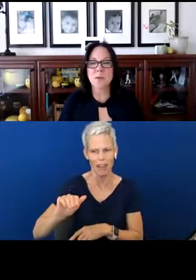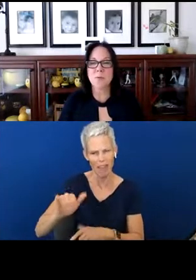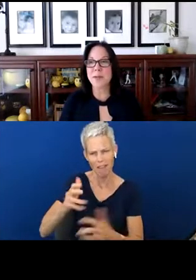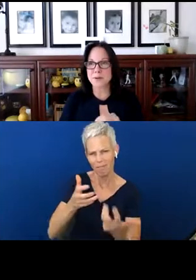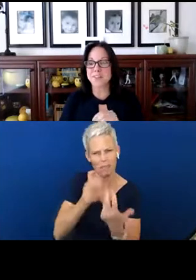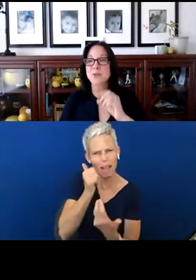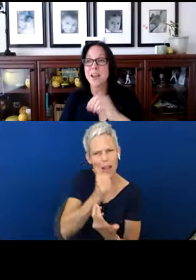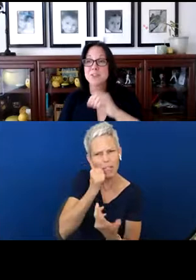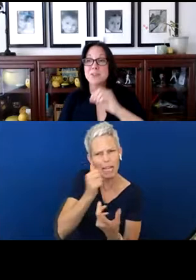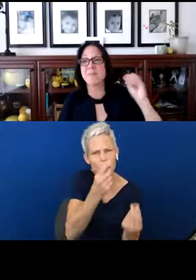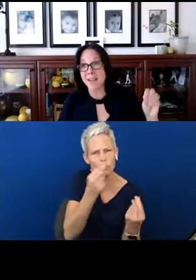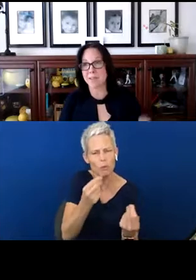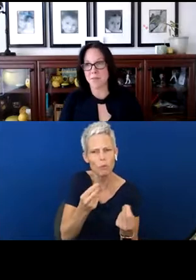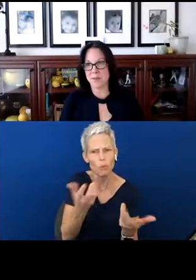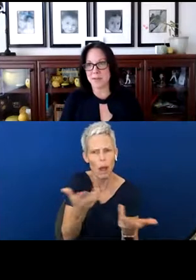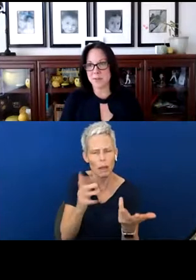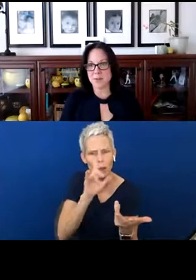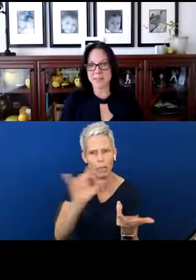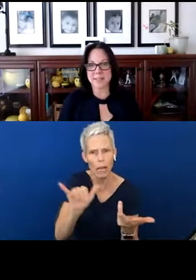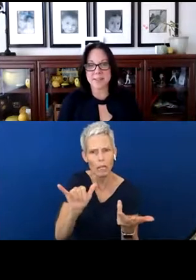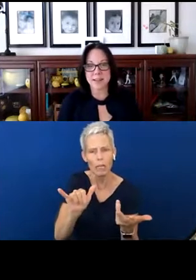rather than trying to make it fit into our day to day life?